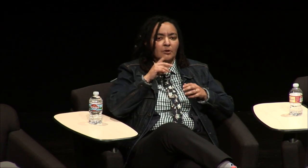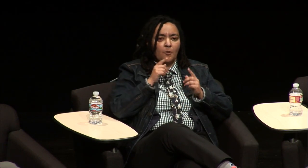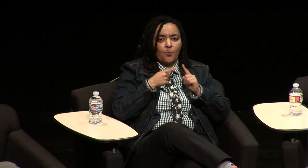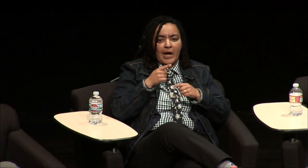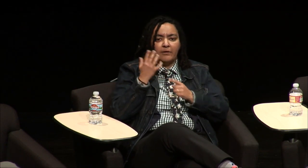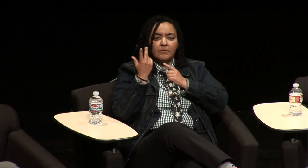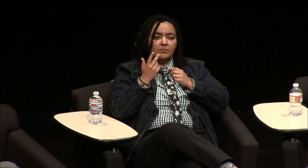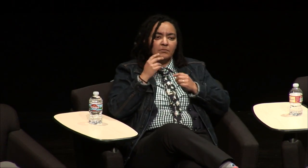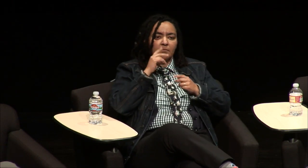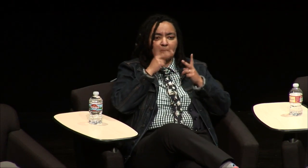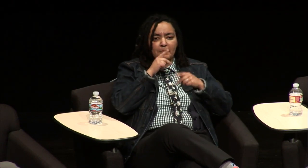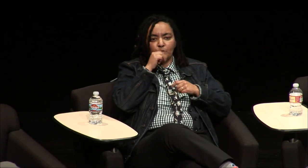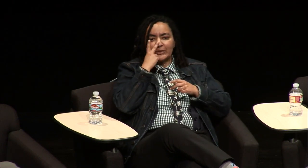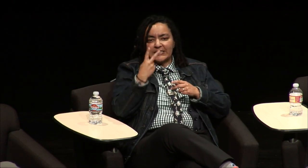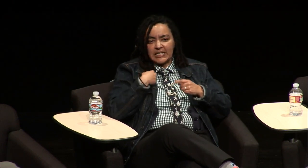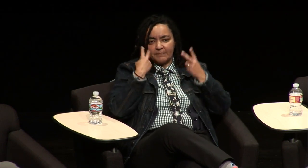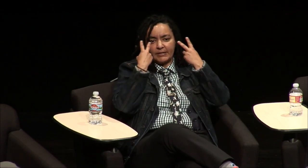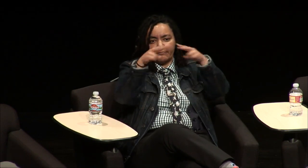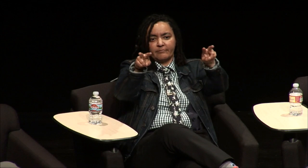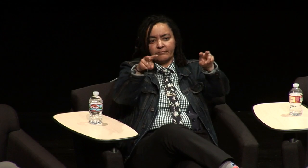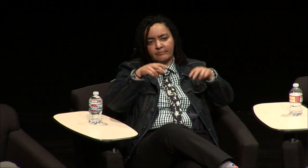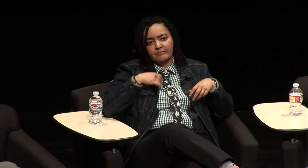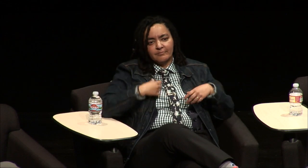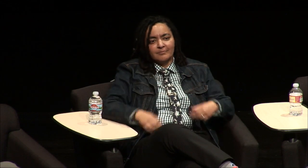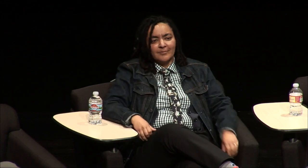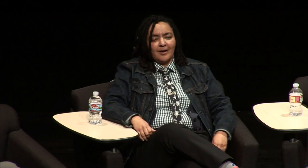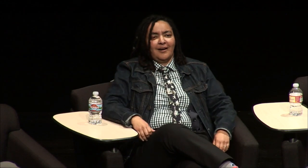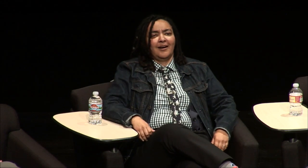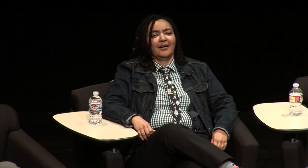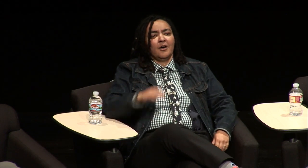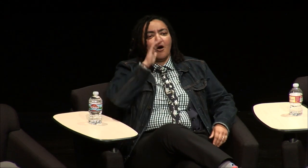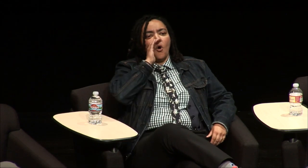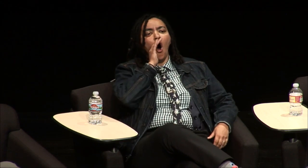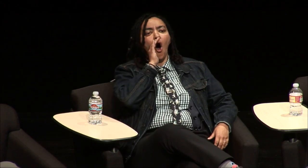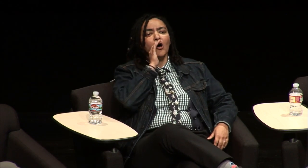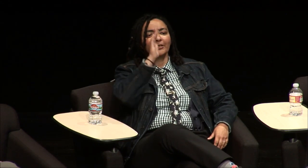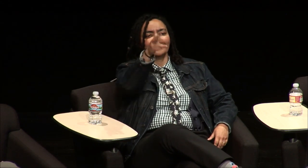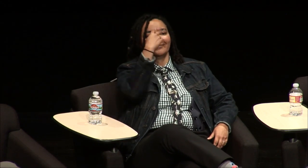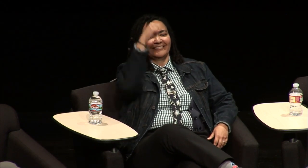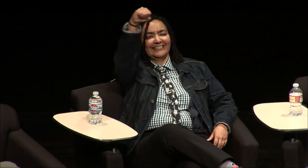my speaking privilege when people aren't looking at me to see my ASL I can call